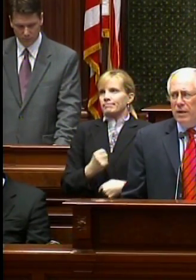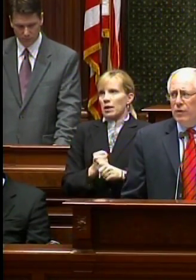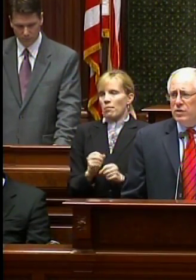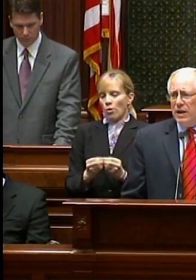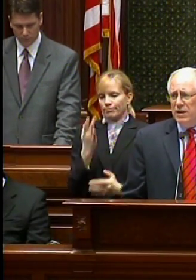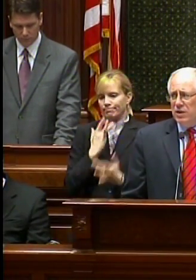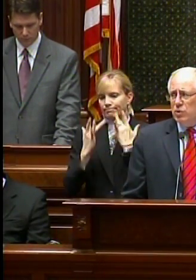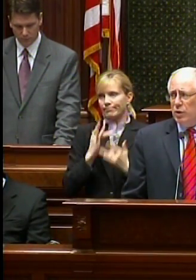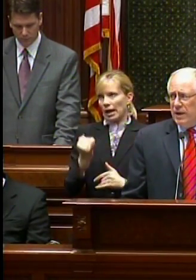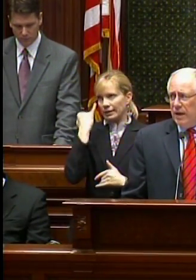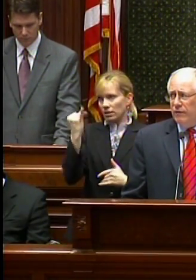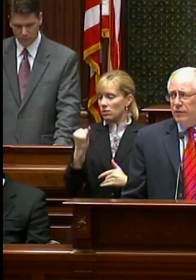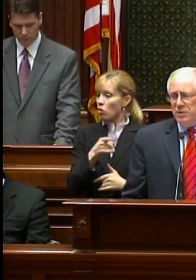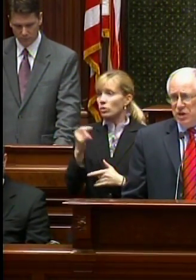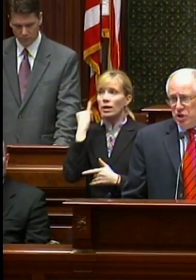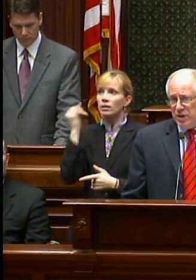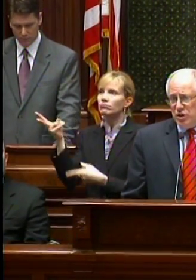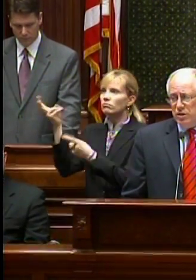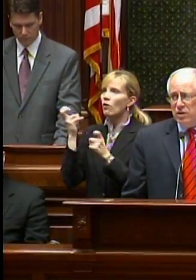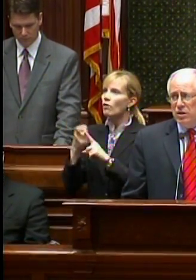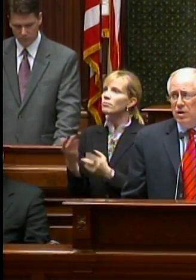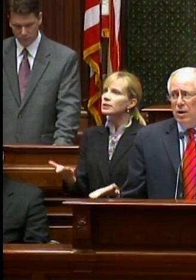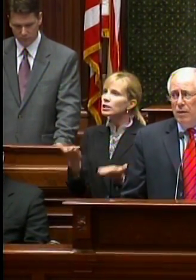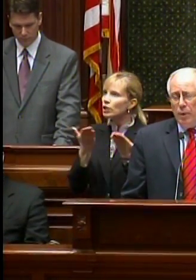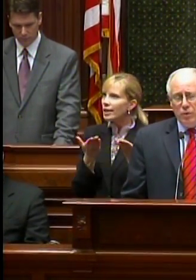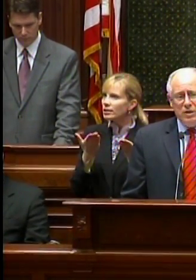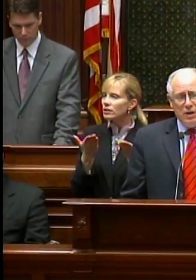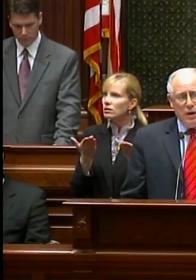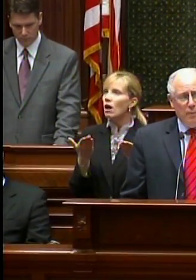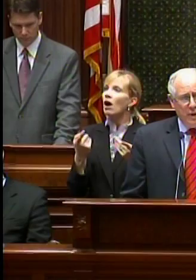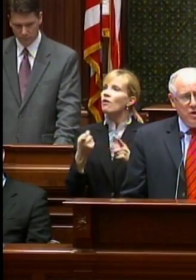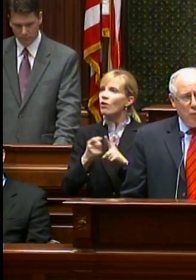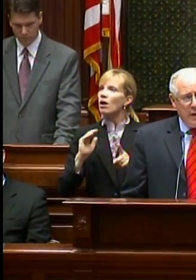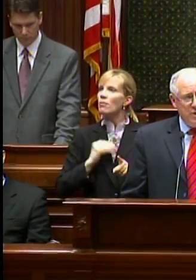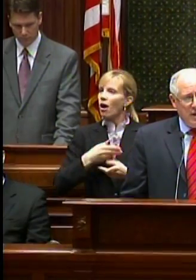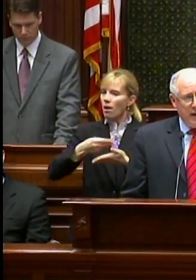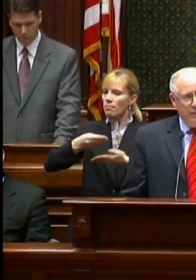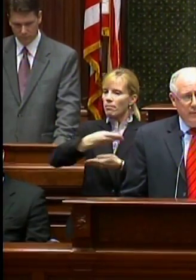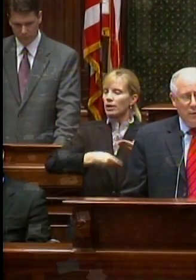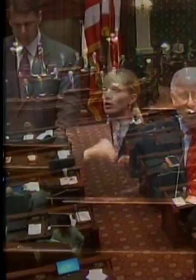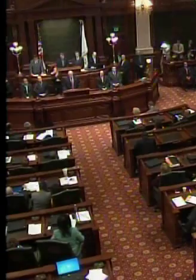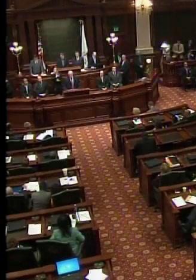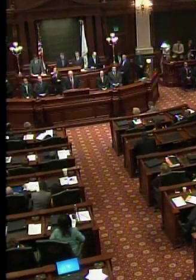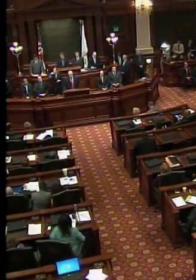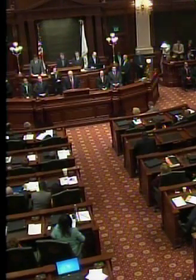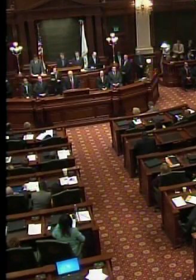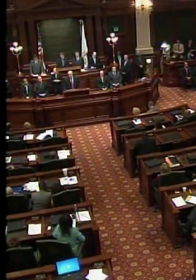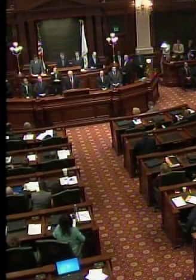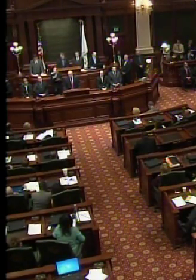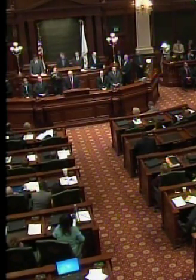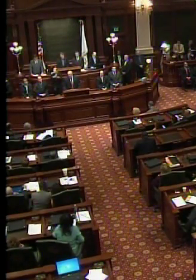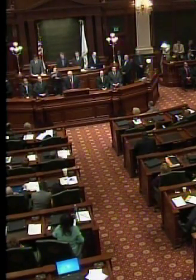Many of these ideas were taken from suggestions posted on our budget website – budget.illinois.gov.